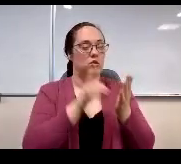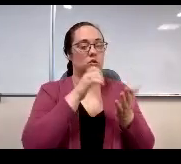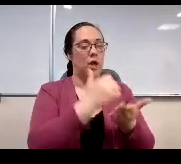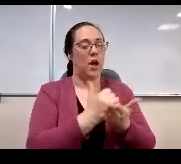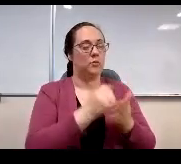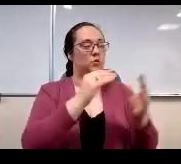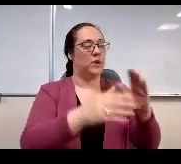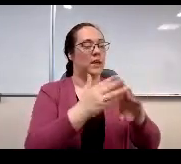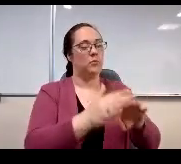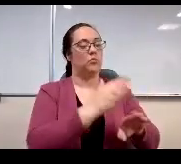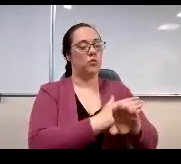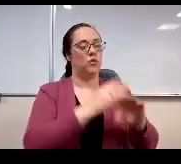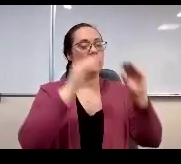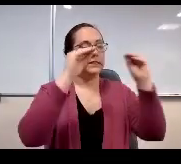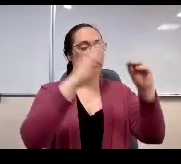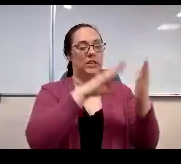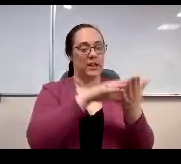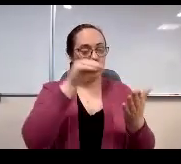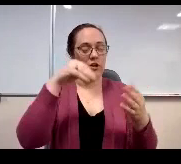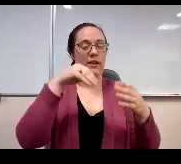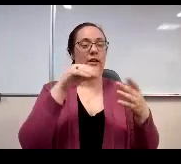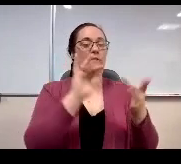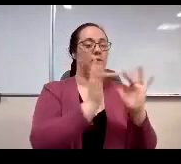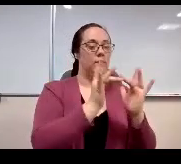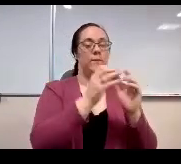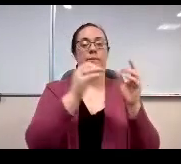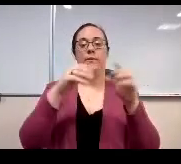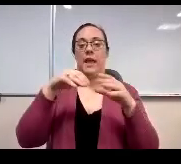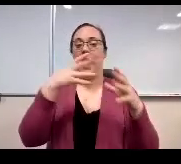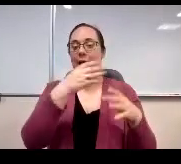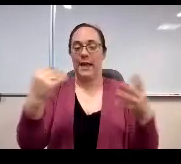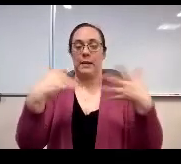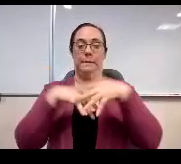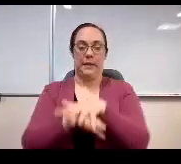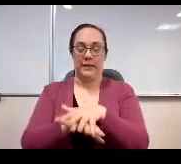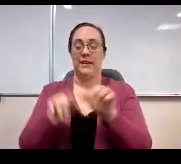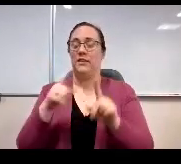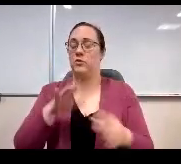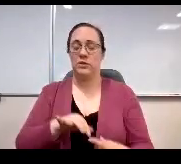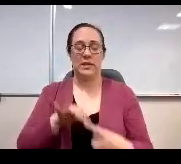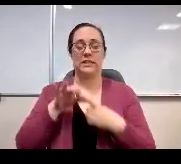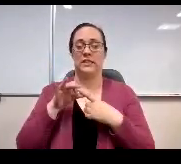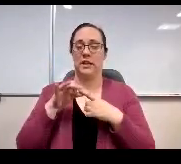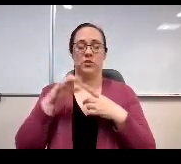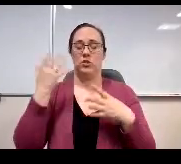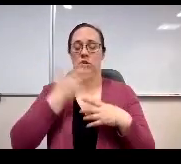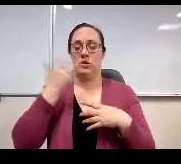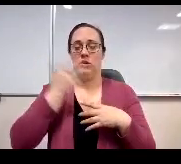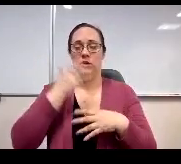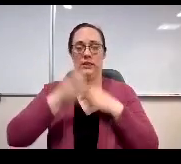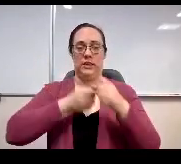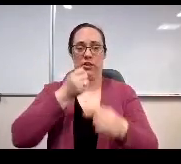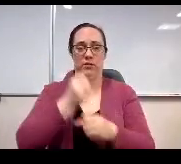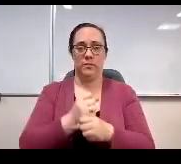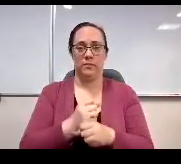virtually and in the blend of the classroom. This was truly an exceptional year. I just wanted to remind you that